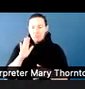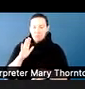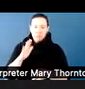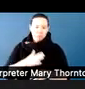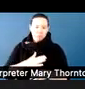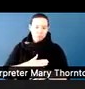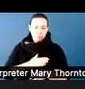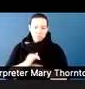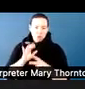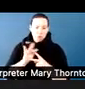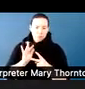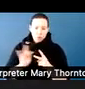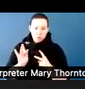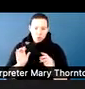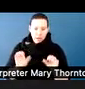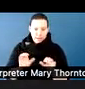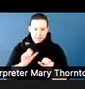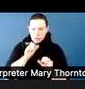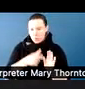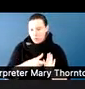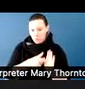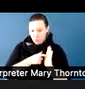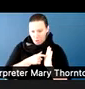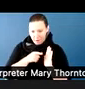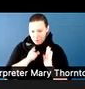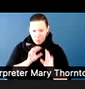So don't feel as though you must participate.